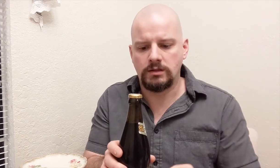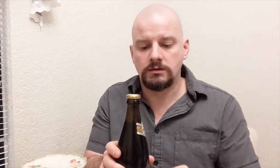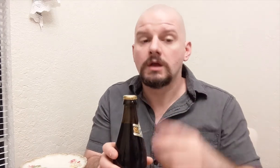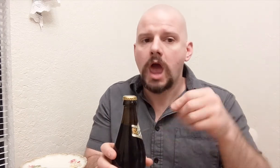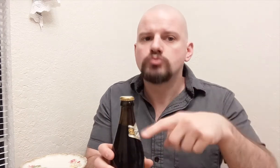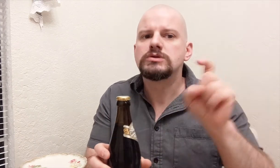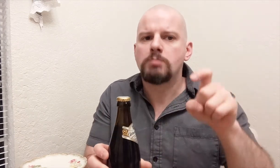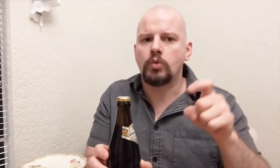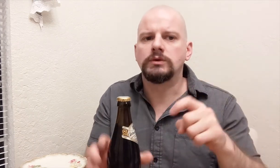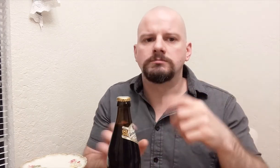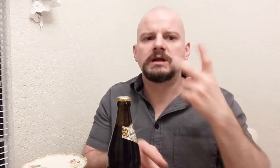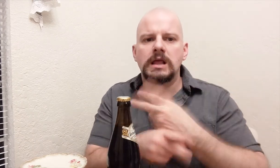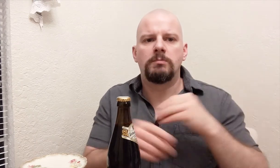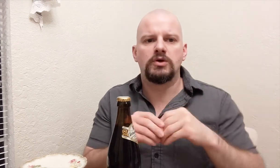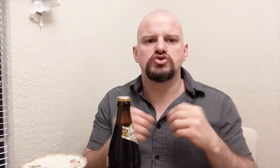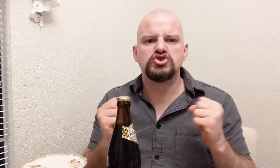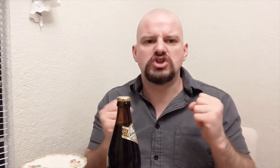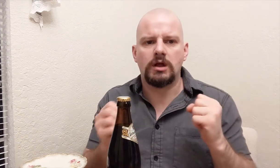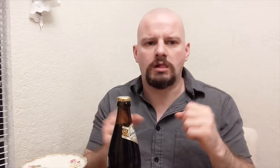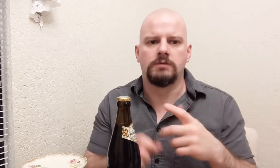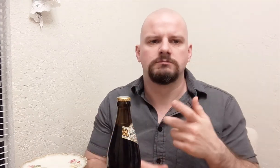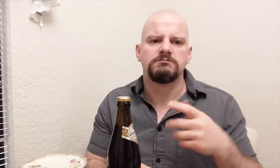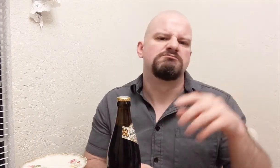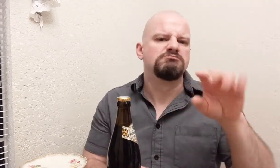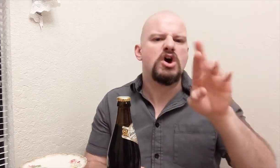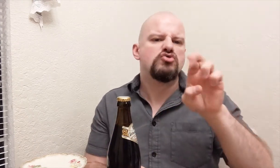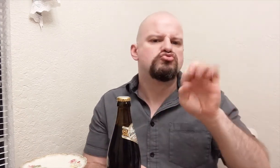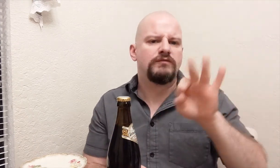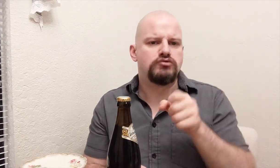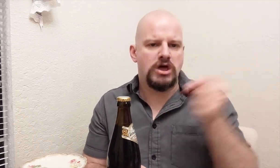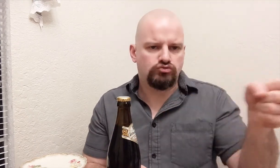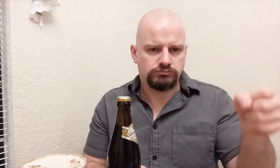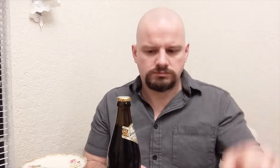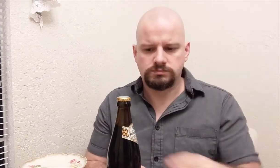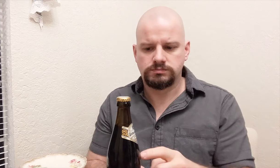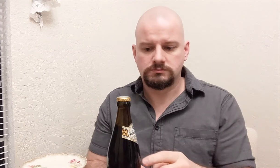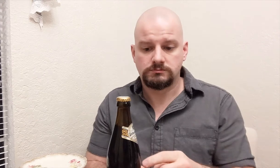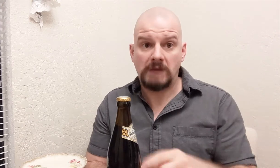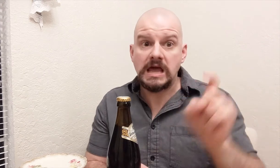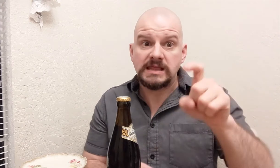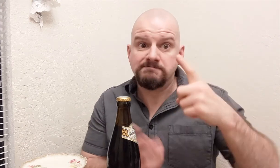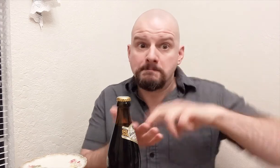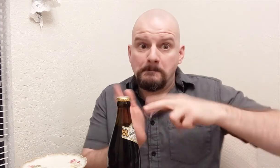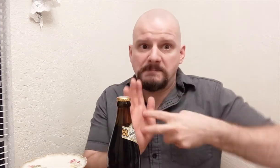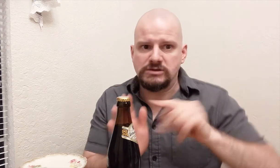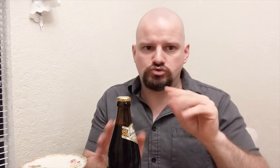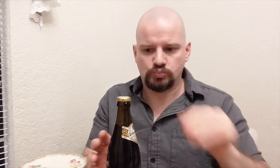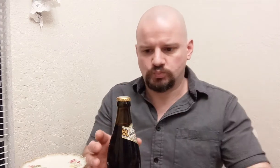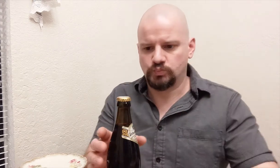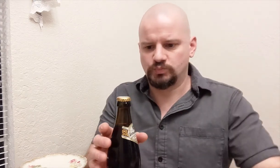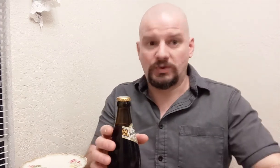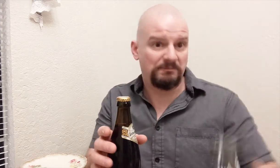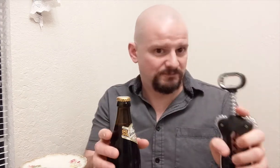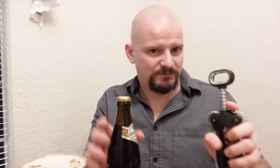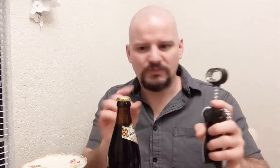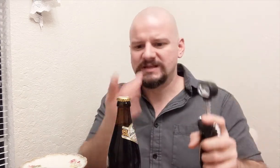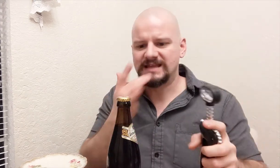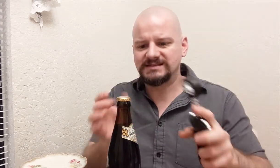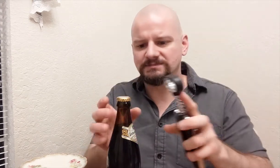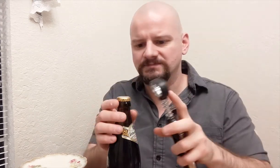You're supposed to keep it chilled in a refrigerator. It is meant to be kept there. Let's taste it.